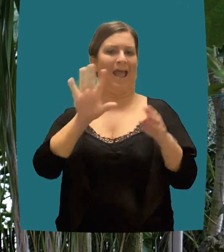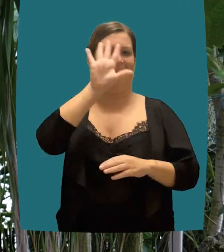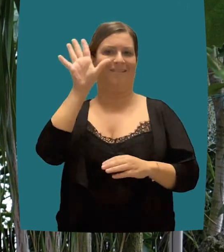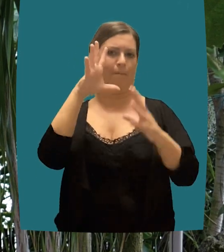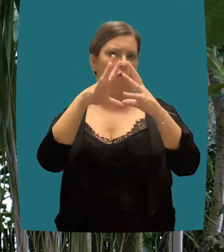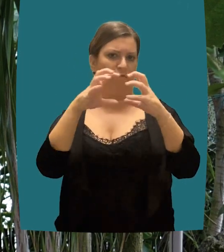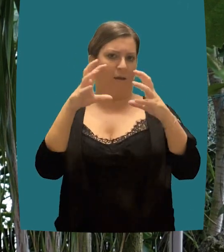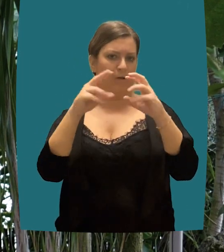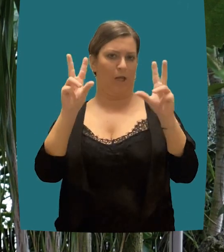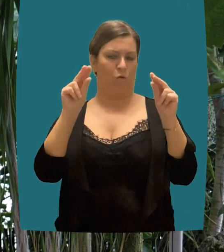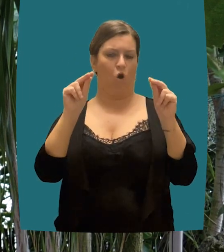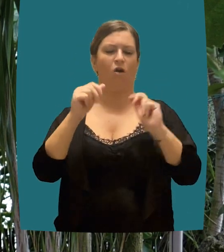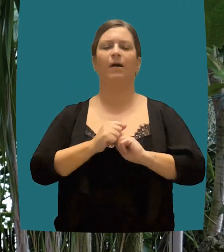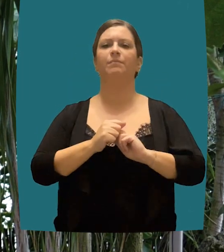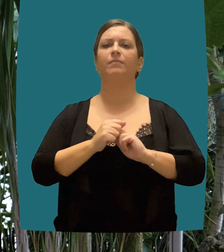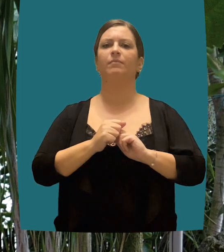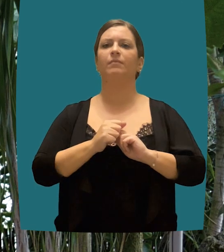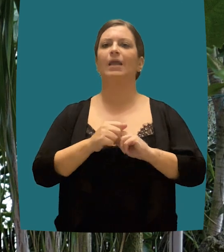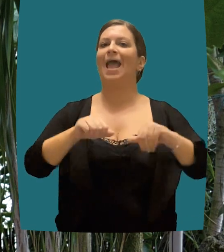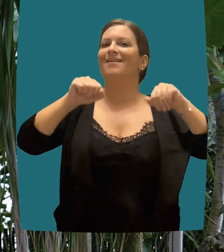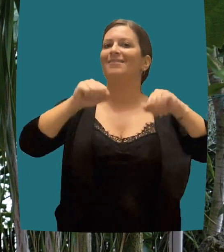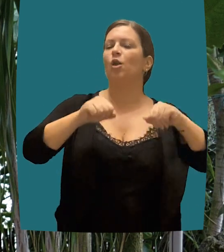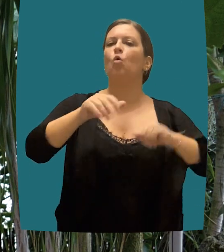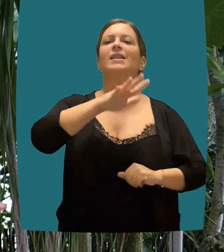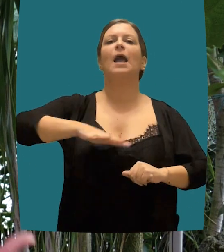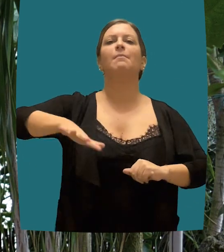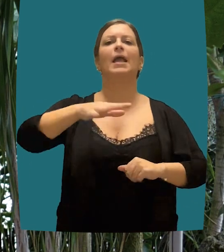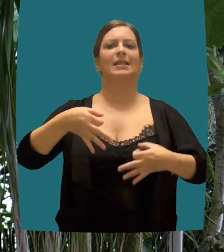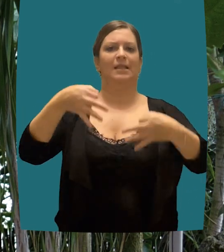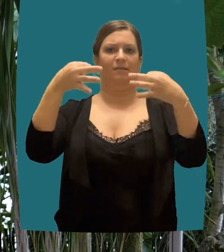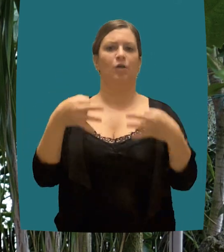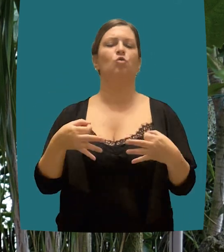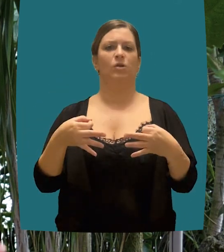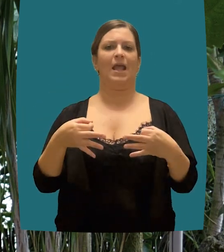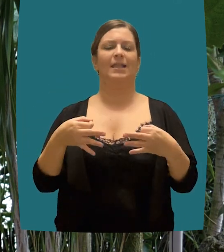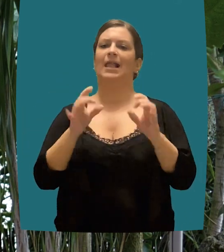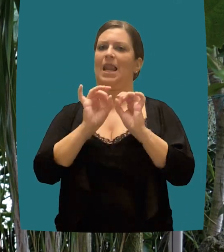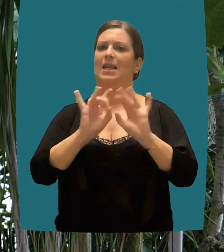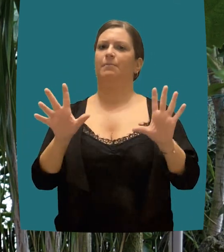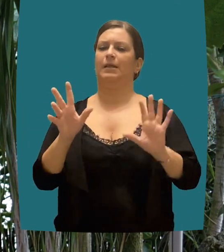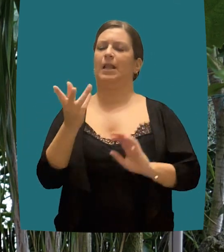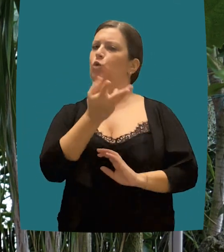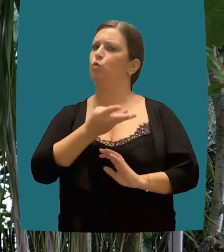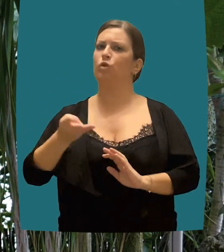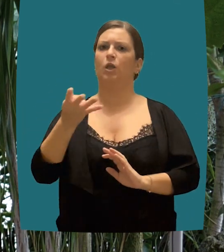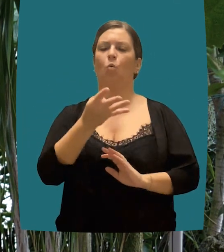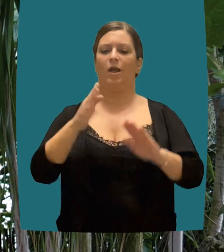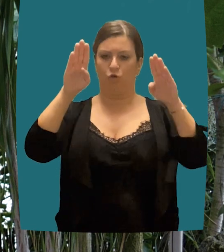are: the precautionary principle, the principle of prevention and the “polluter pays” principle.